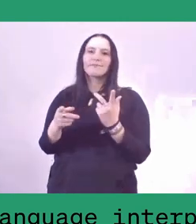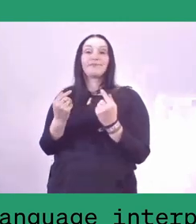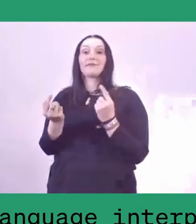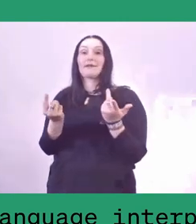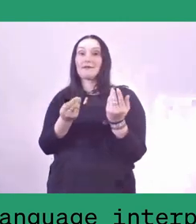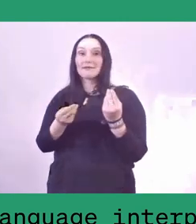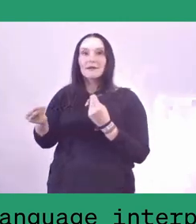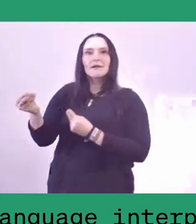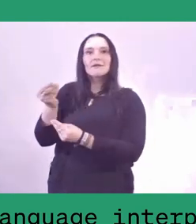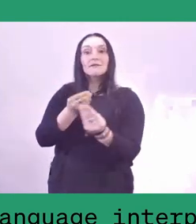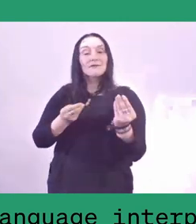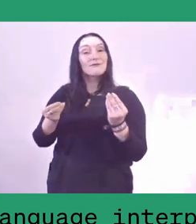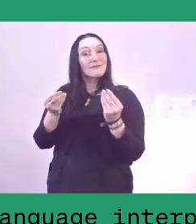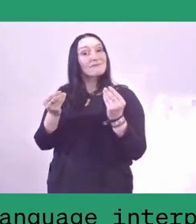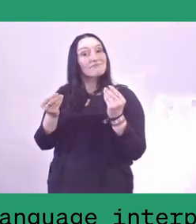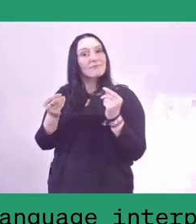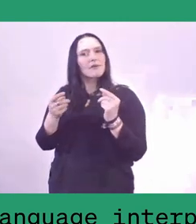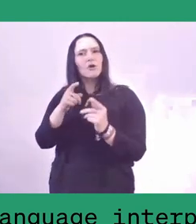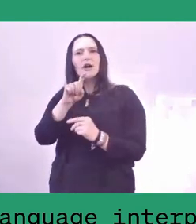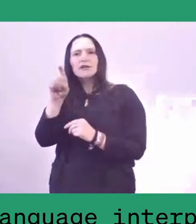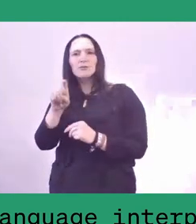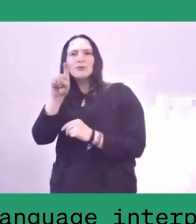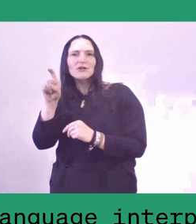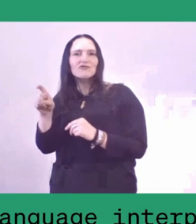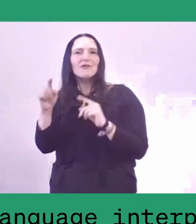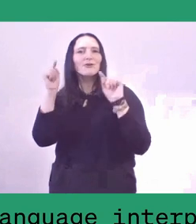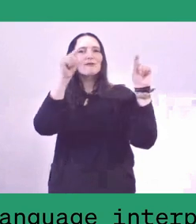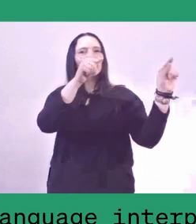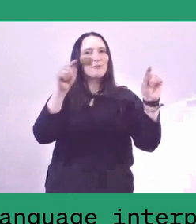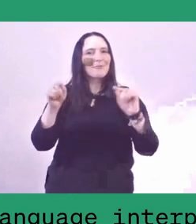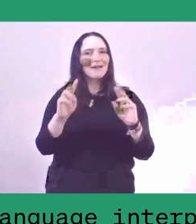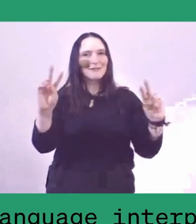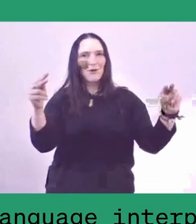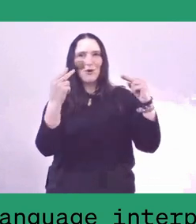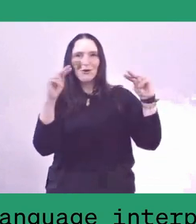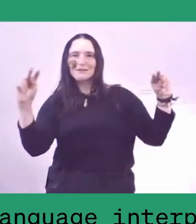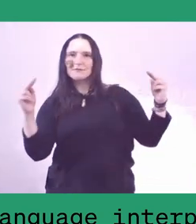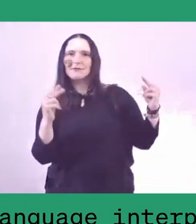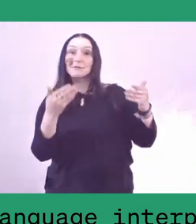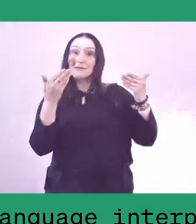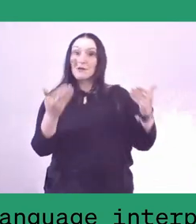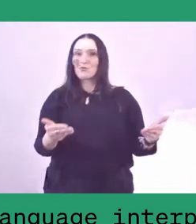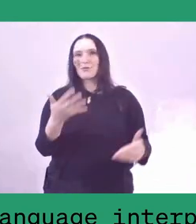and we're going to also address the questions we have from our audience after our five-minute break.